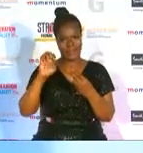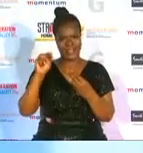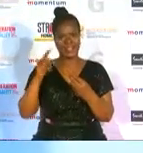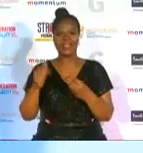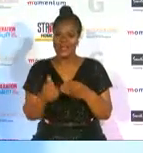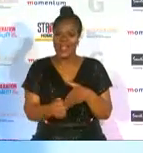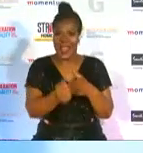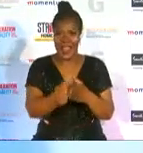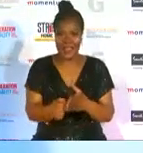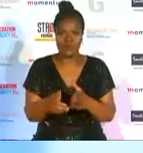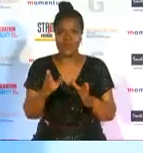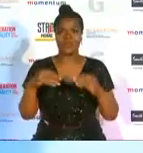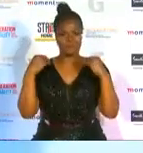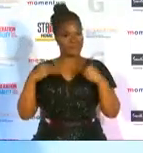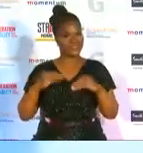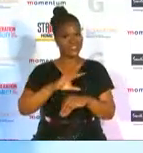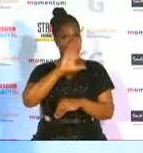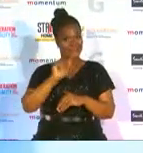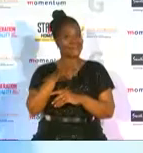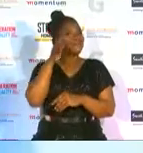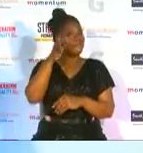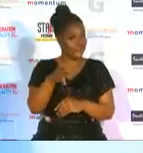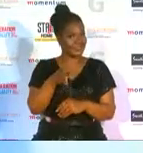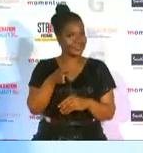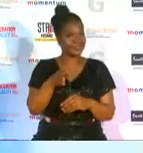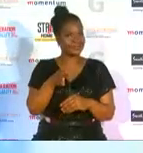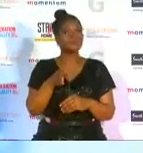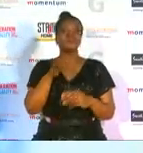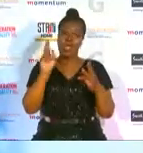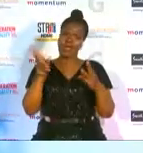africa in in the future and to g-sport